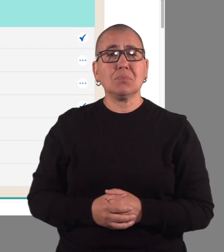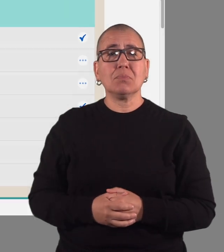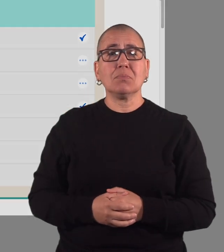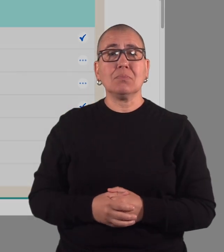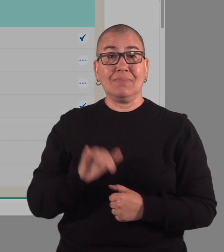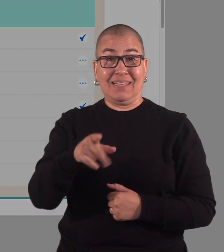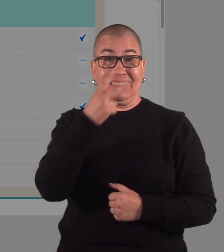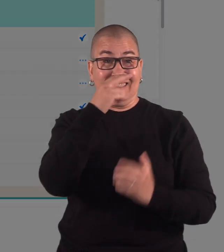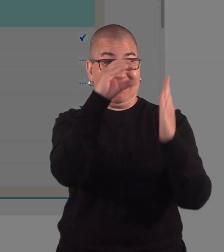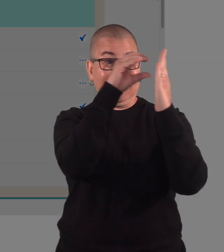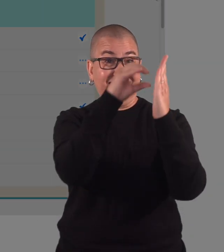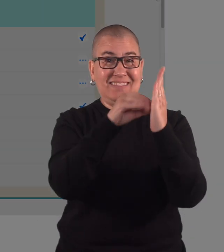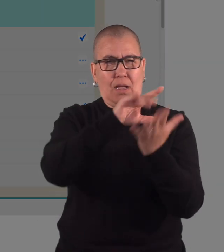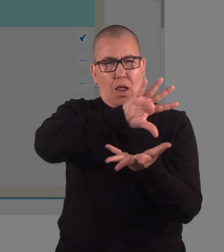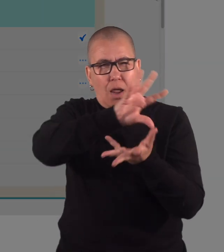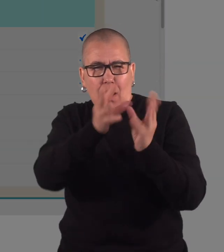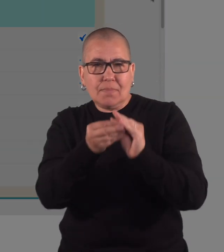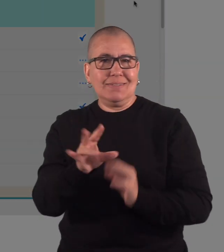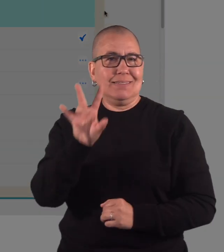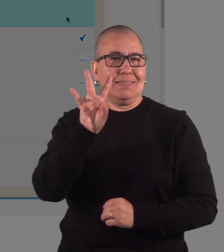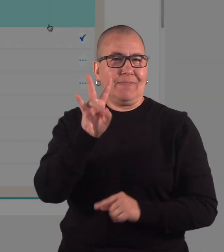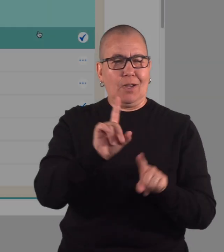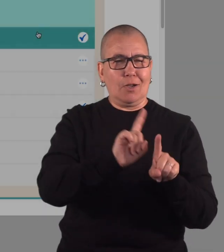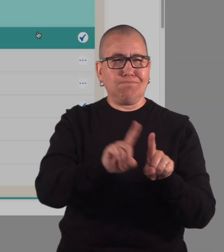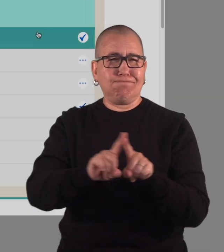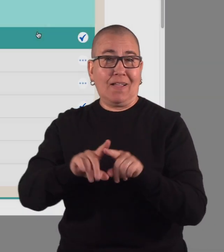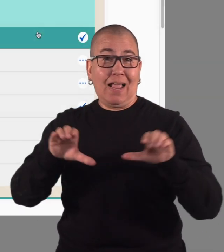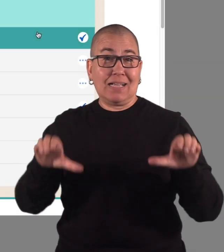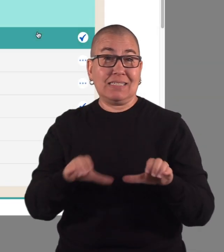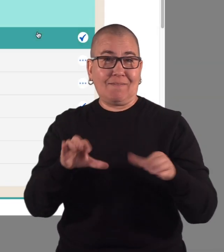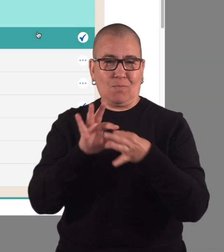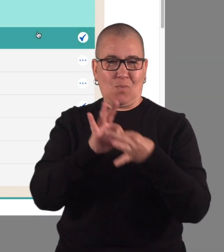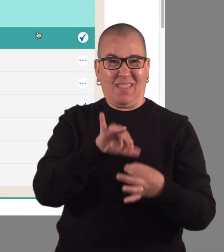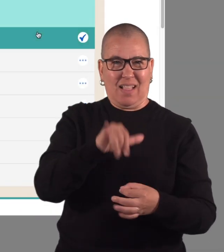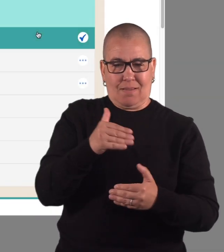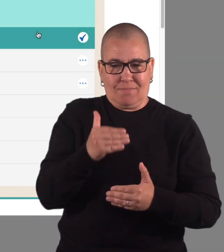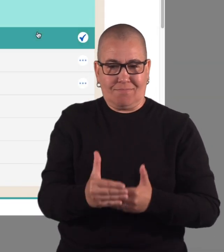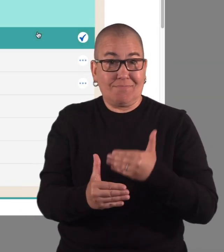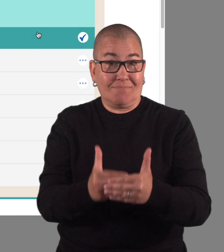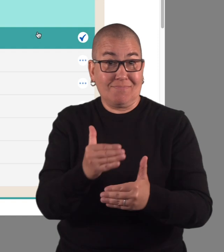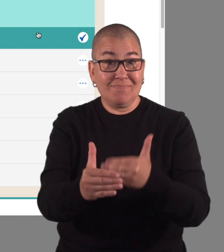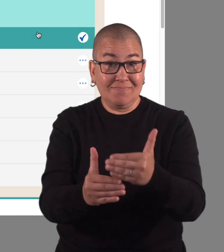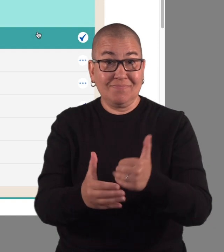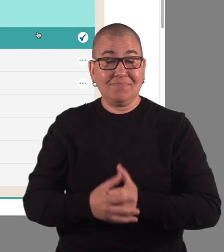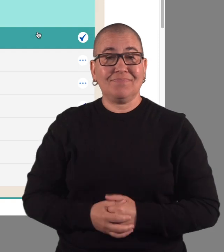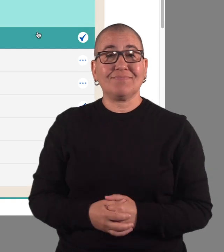There are seven activities in this path.